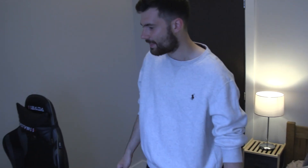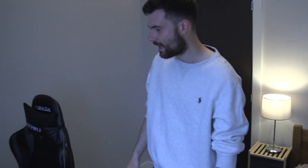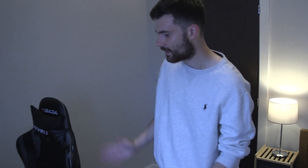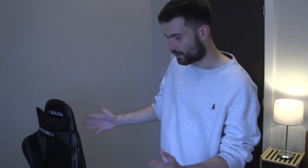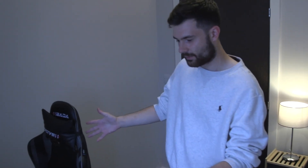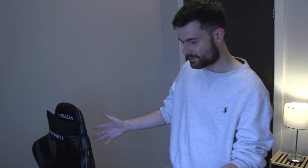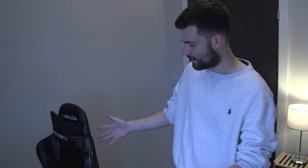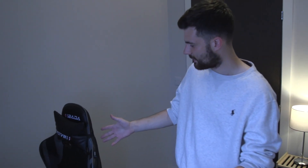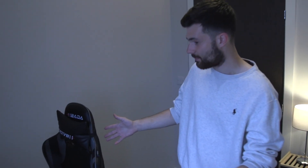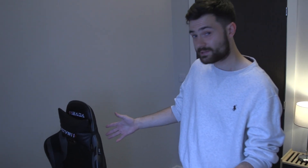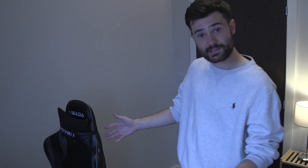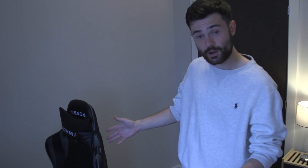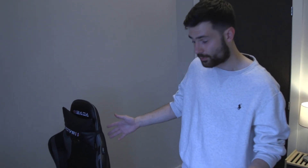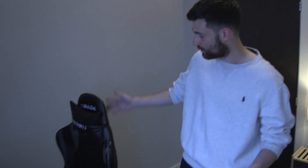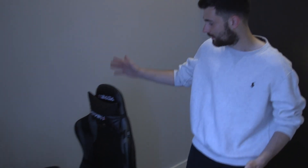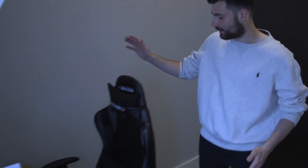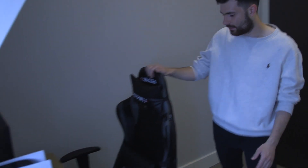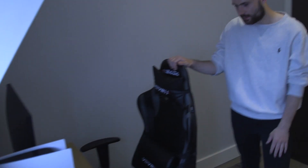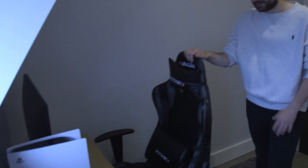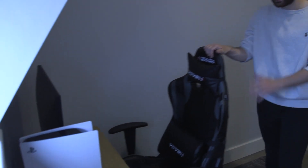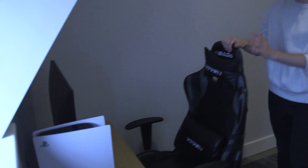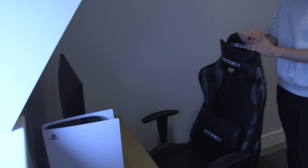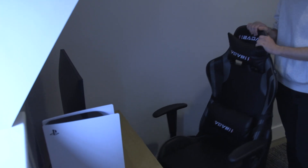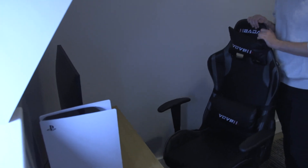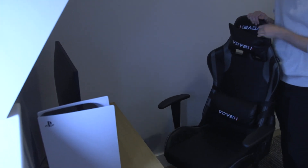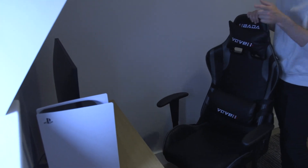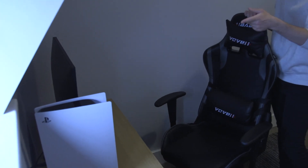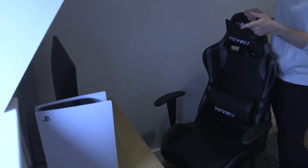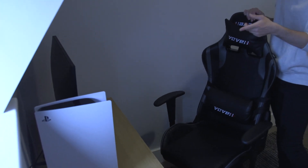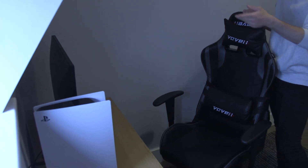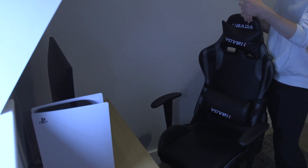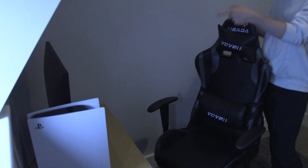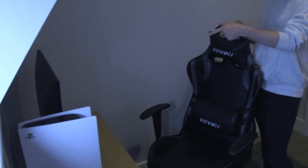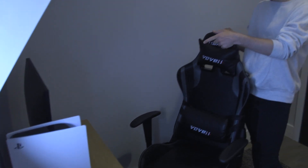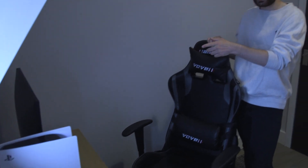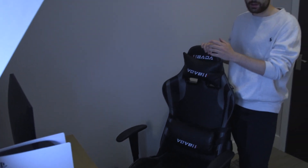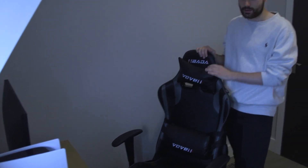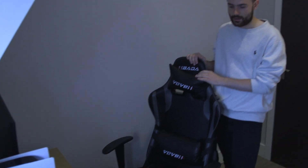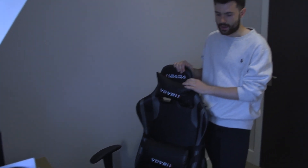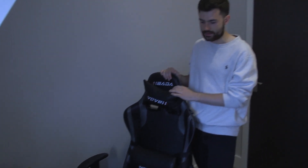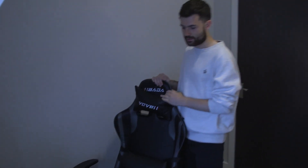Then I got this gaming set up Got a gaming chair, the console, the monitor